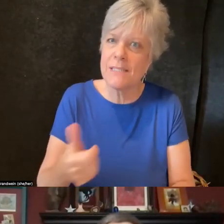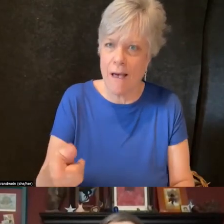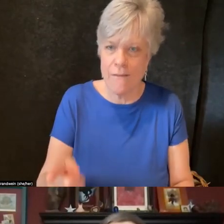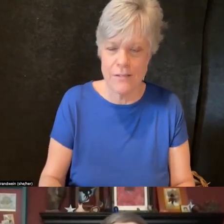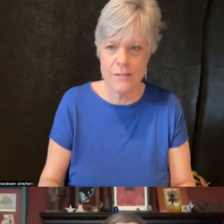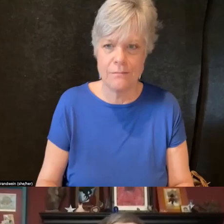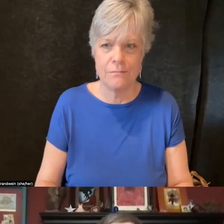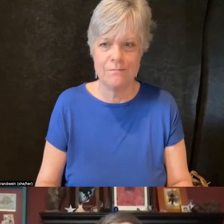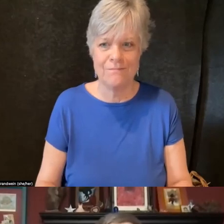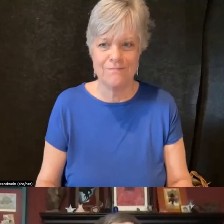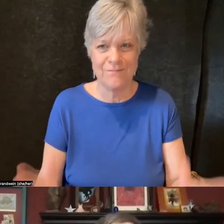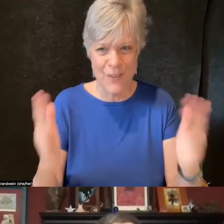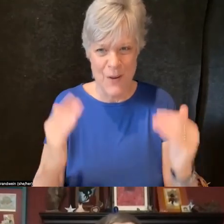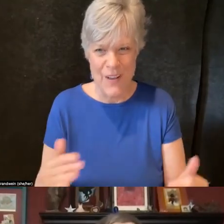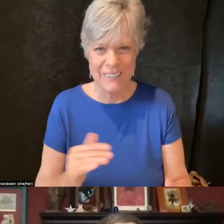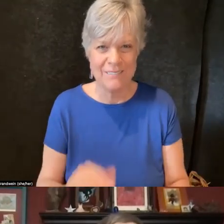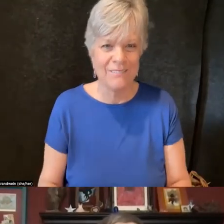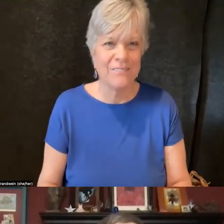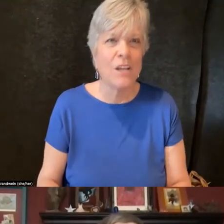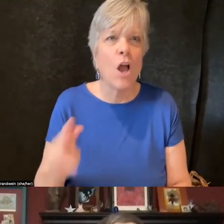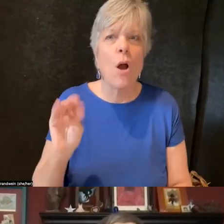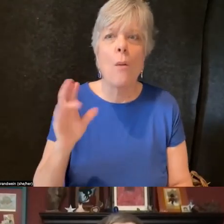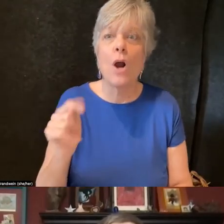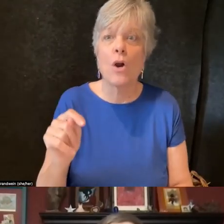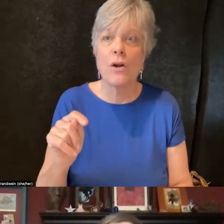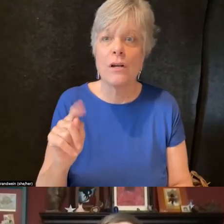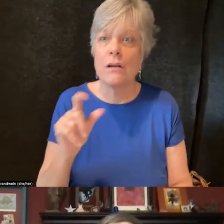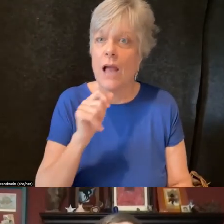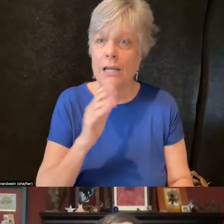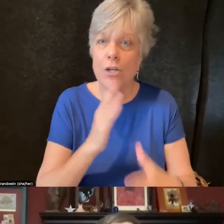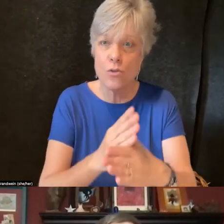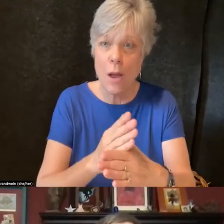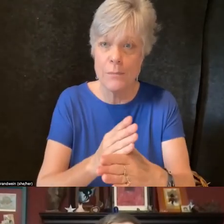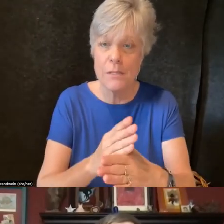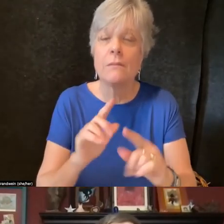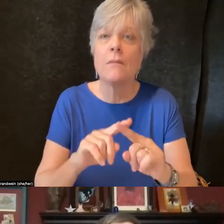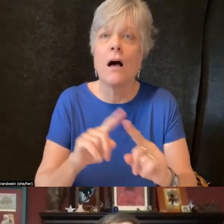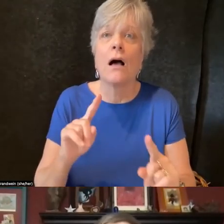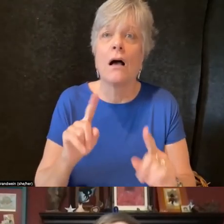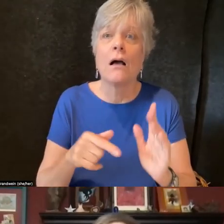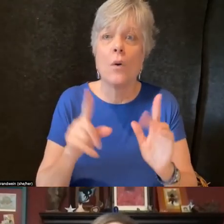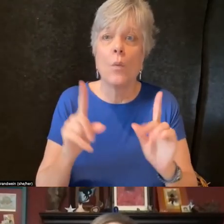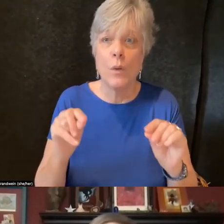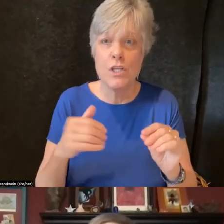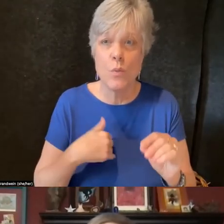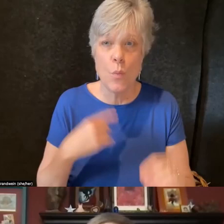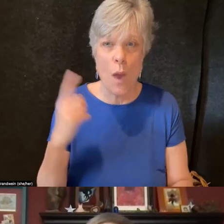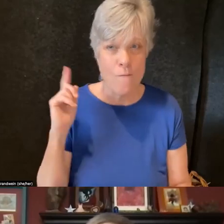Go ahead, I'm sorry Margaret. [Margaret] Not to interrupt. This is Margaret speaking. So we do have one comment